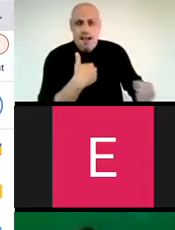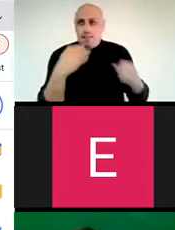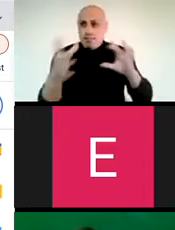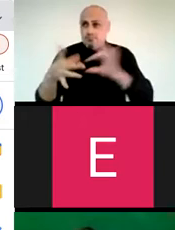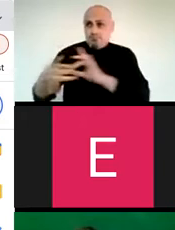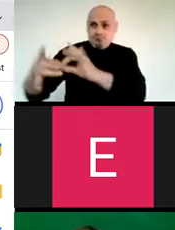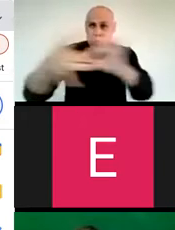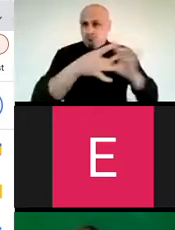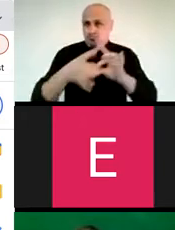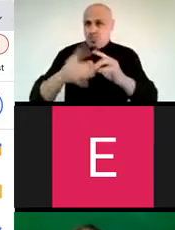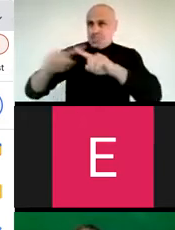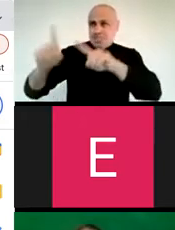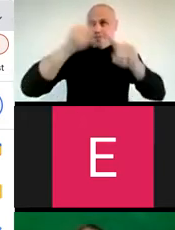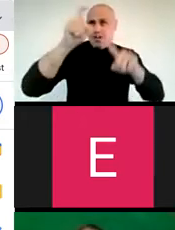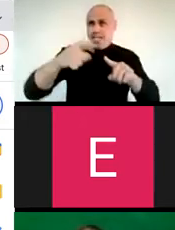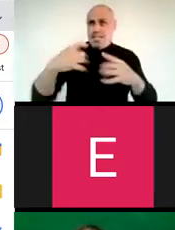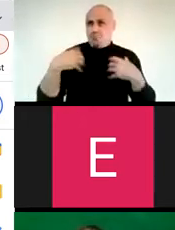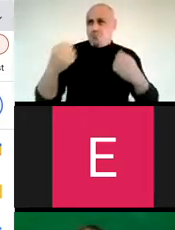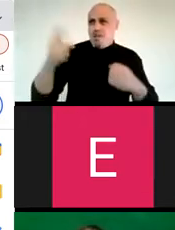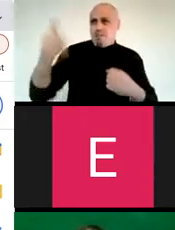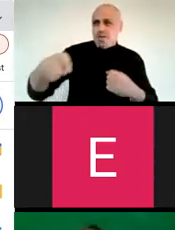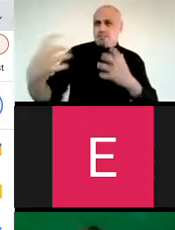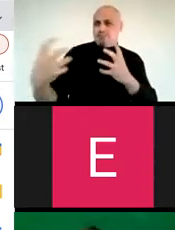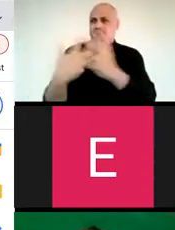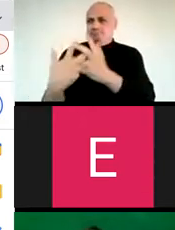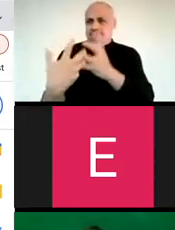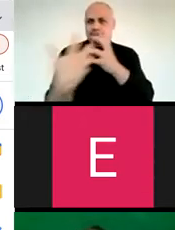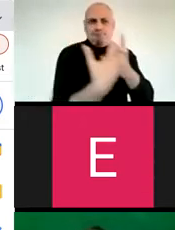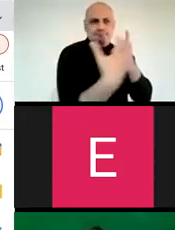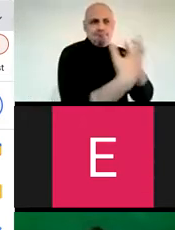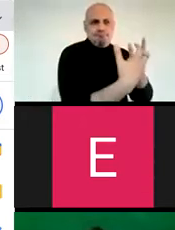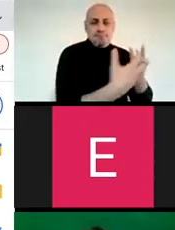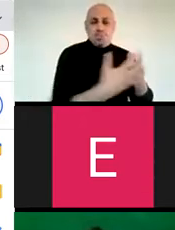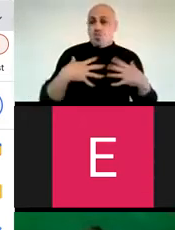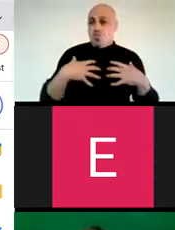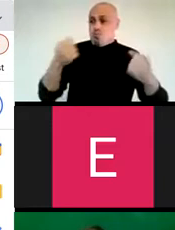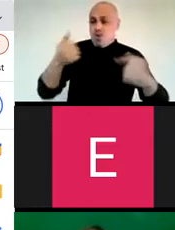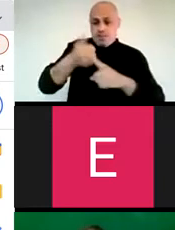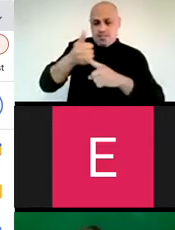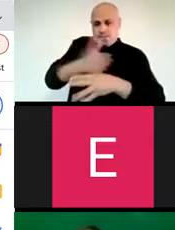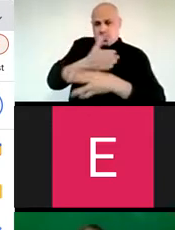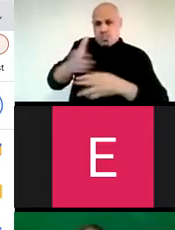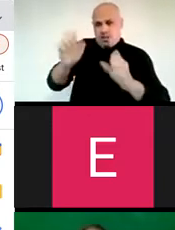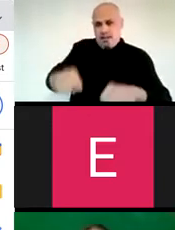and beauty when we see we are united through our different needs, to be brave because bravery